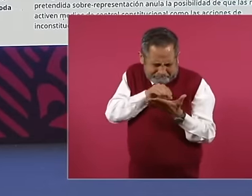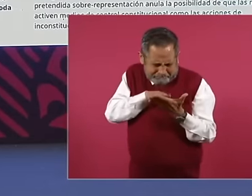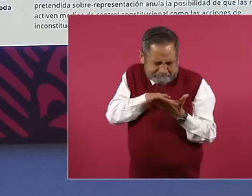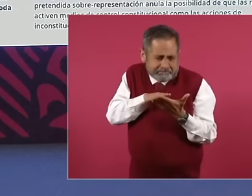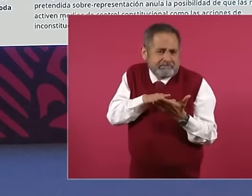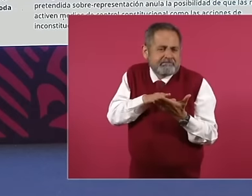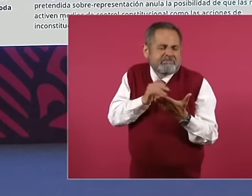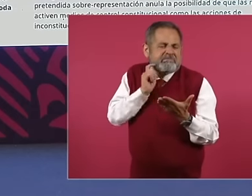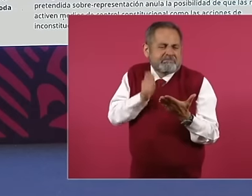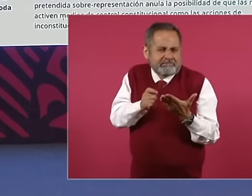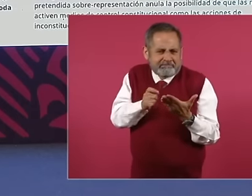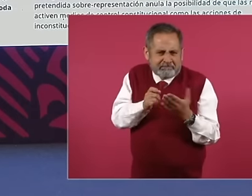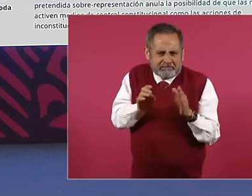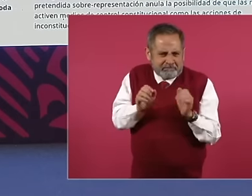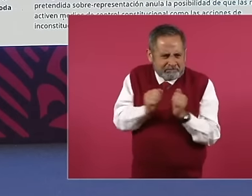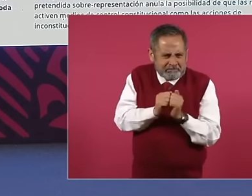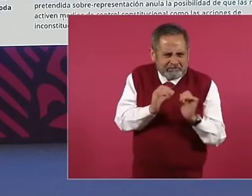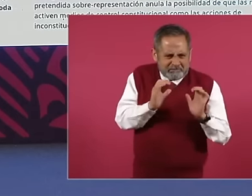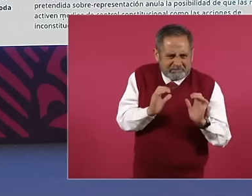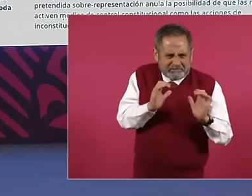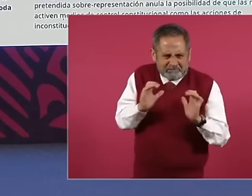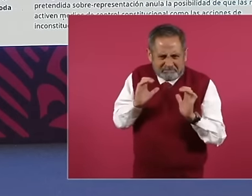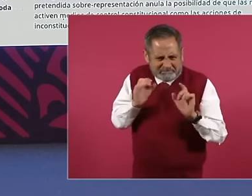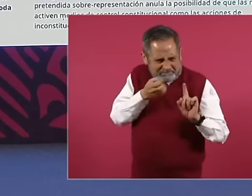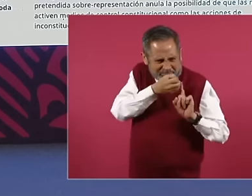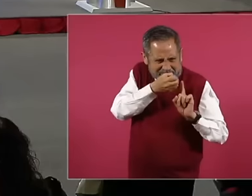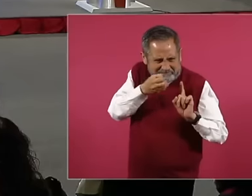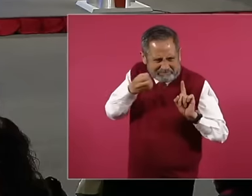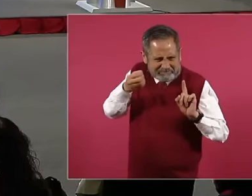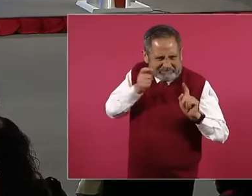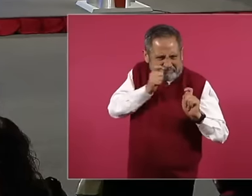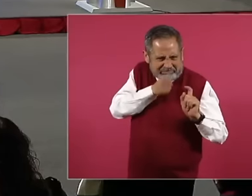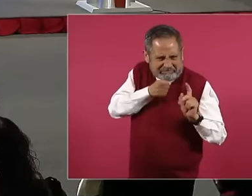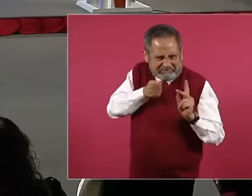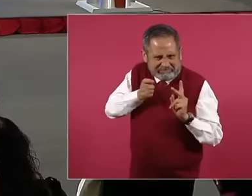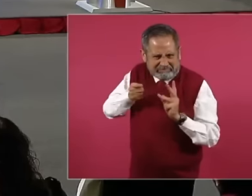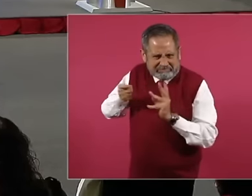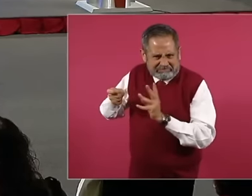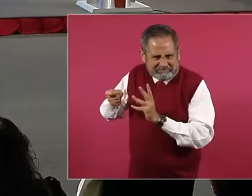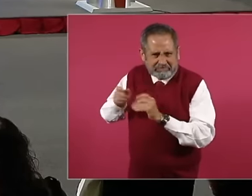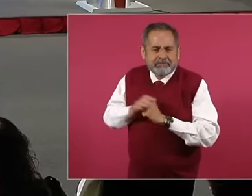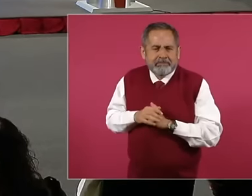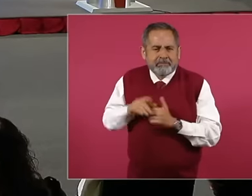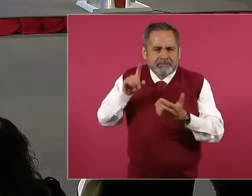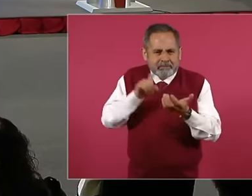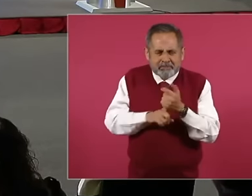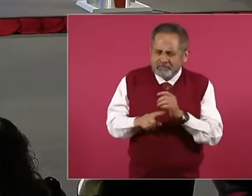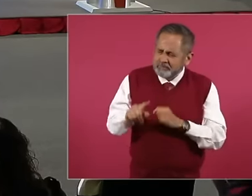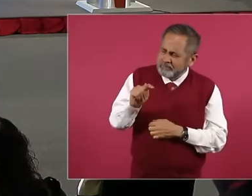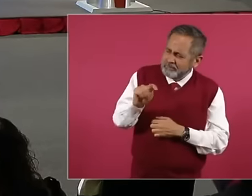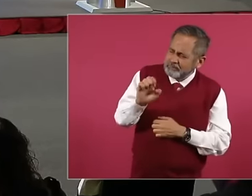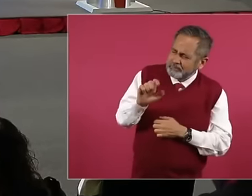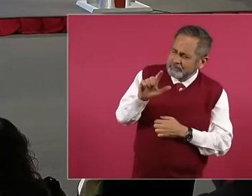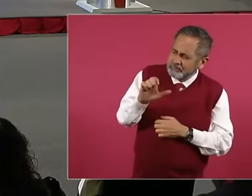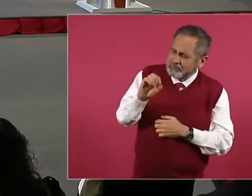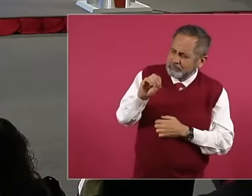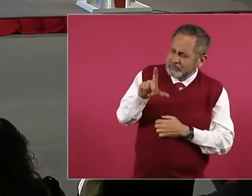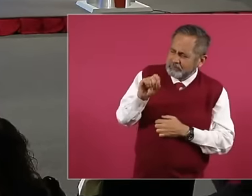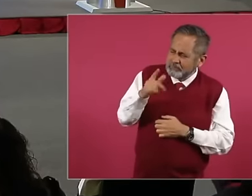is not theological